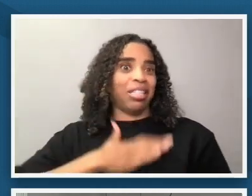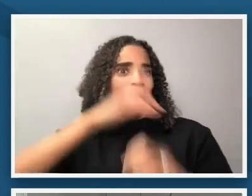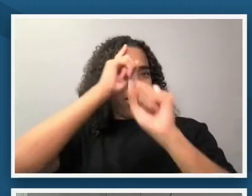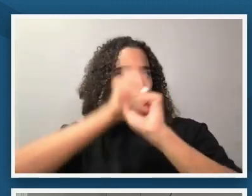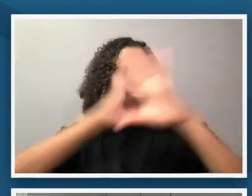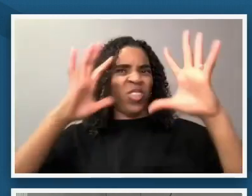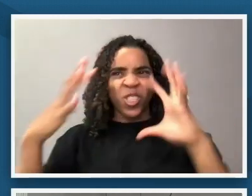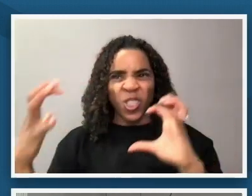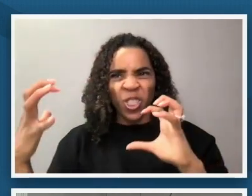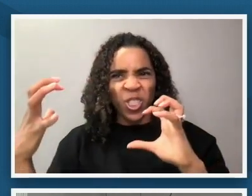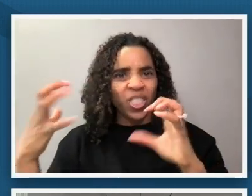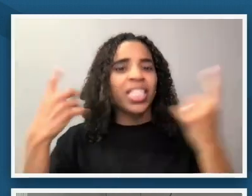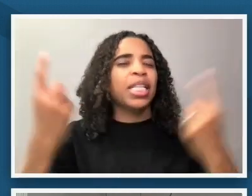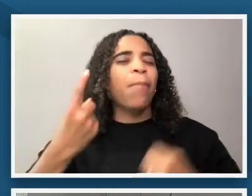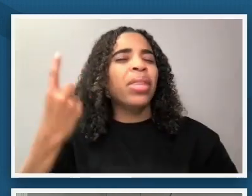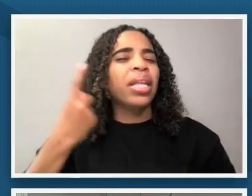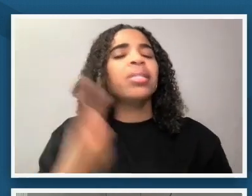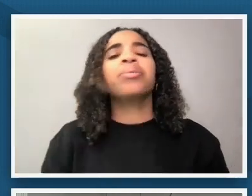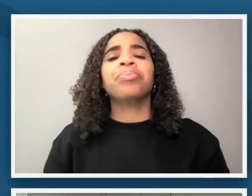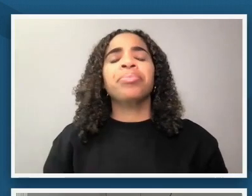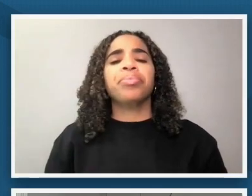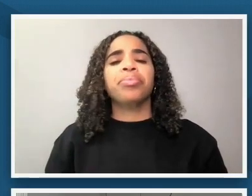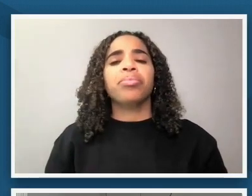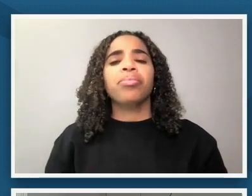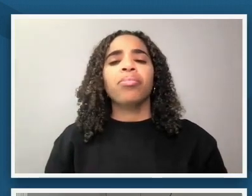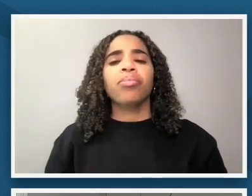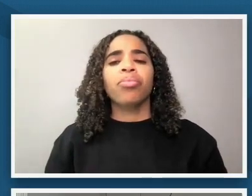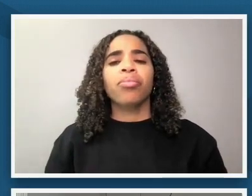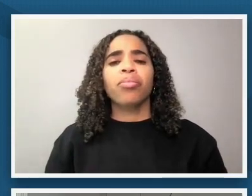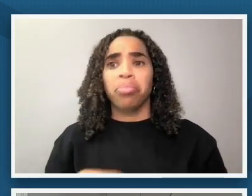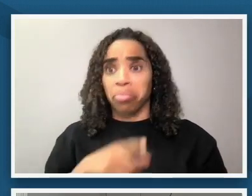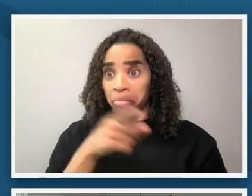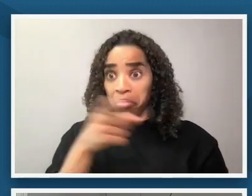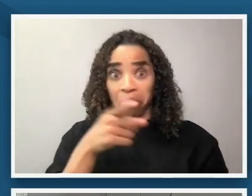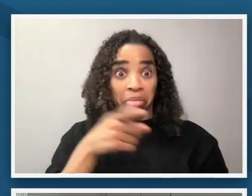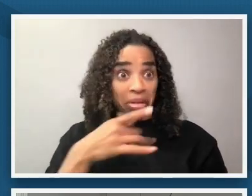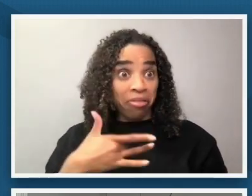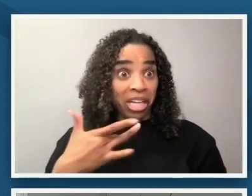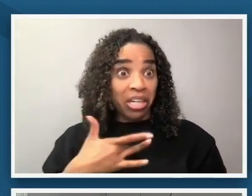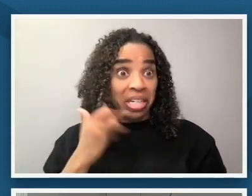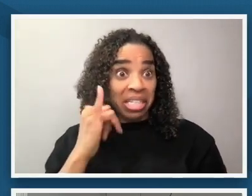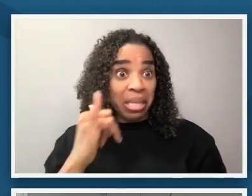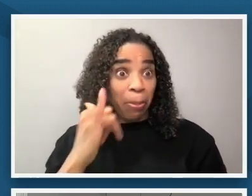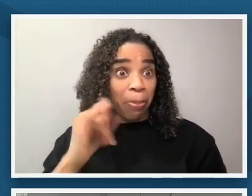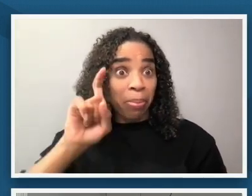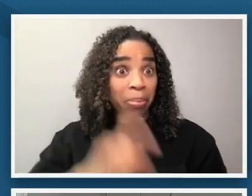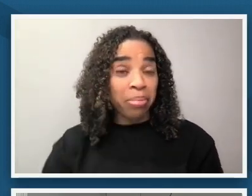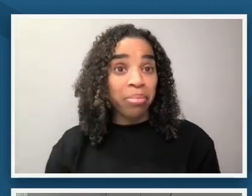curious if that's the same thing that